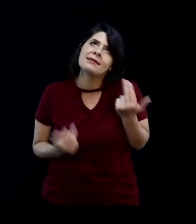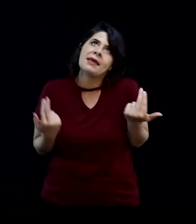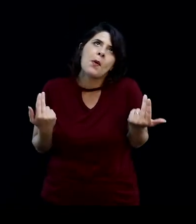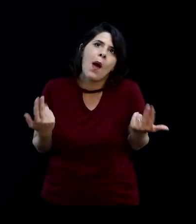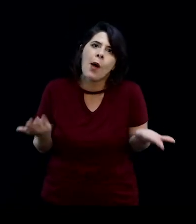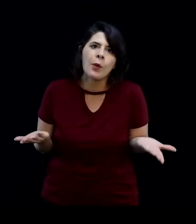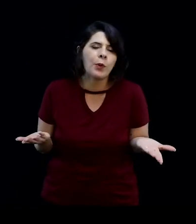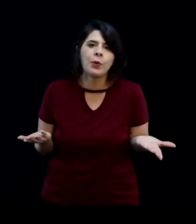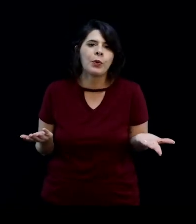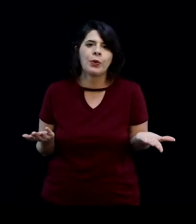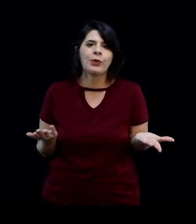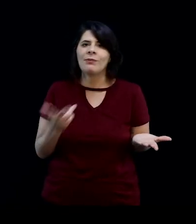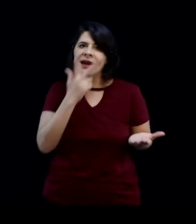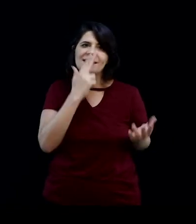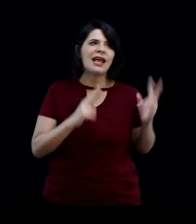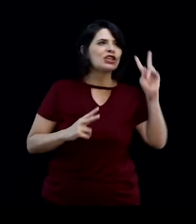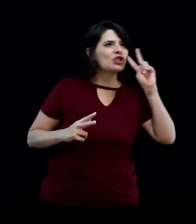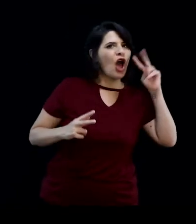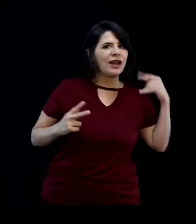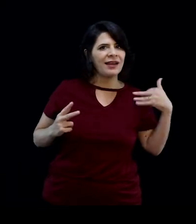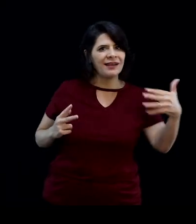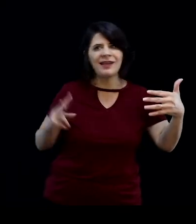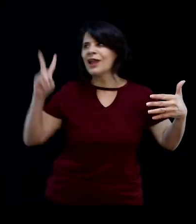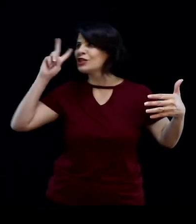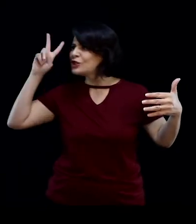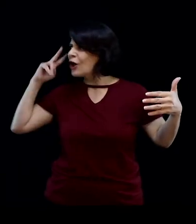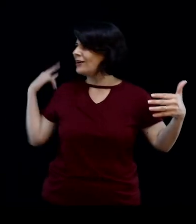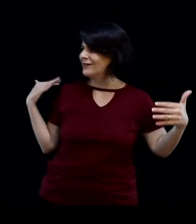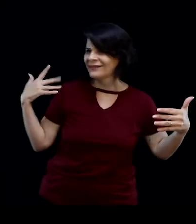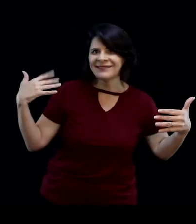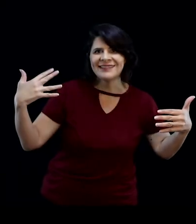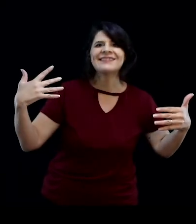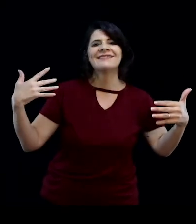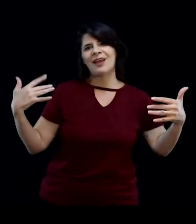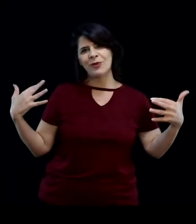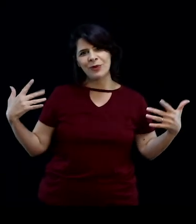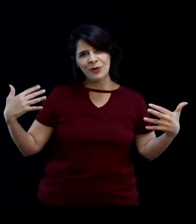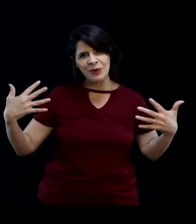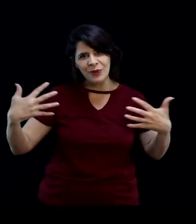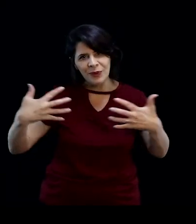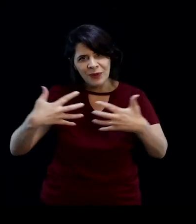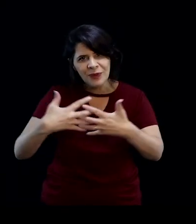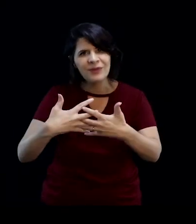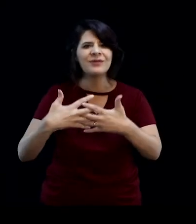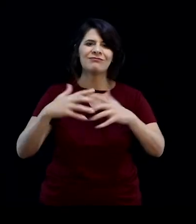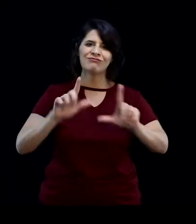really two stories that met along the way to form a single whole.